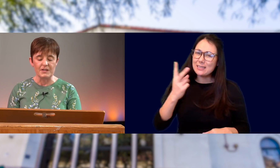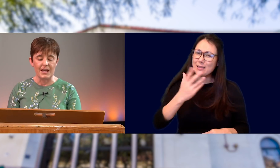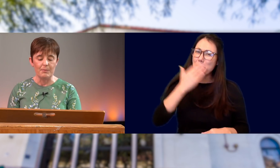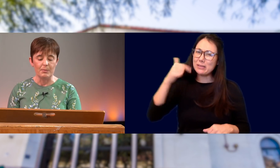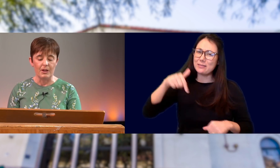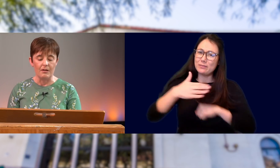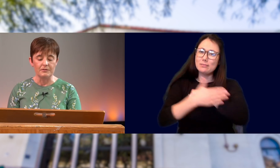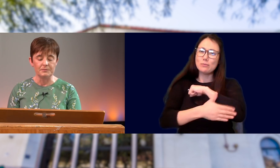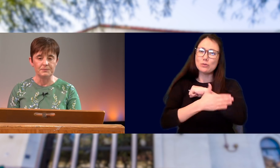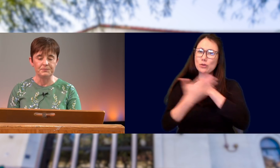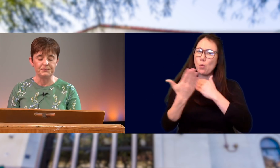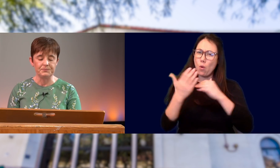COUNTRY IS CAPABLE OF.